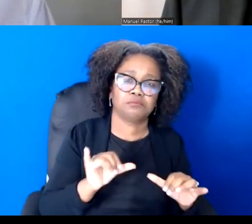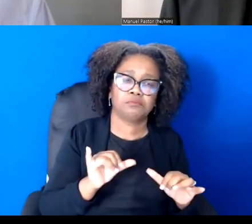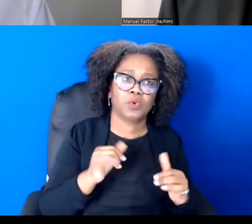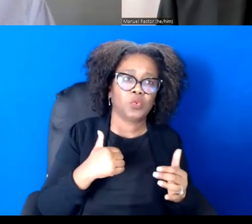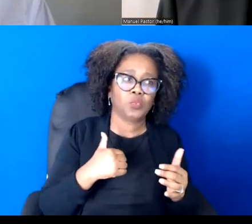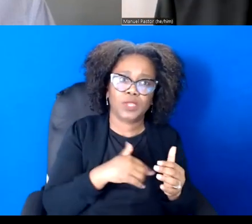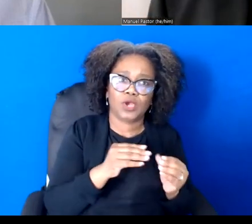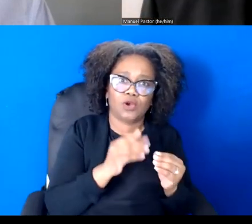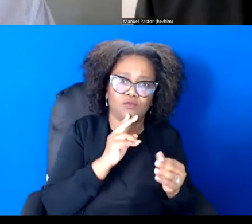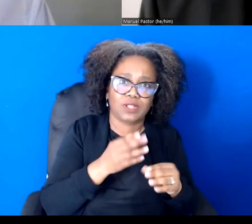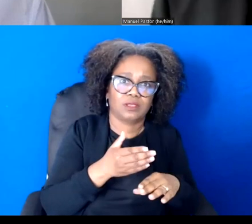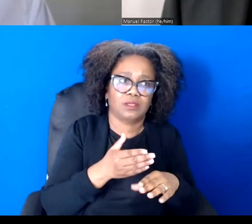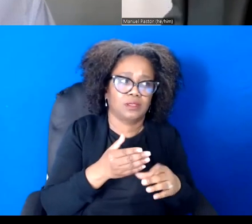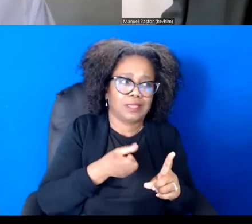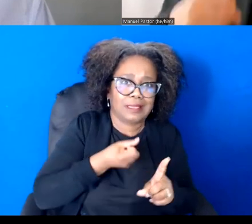productivity for the future.